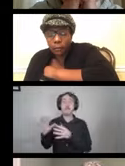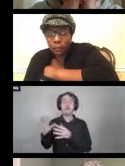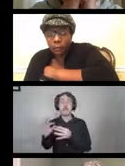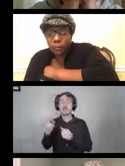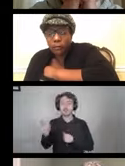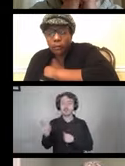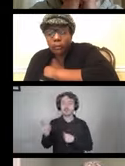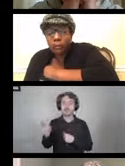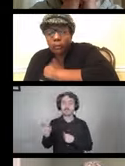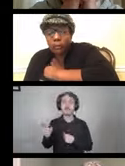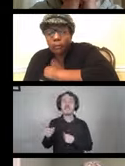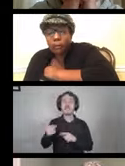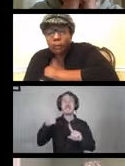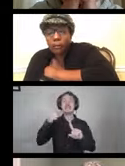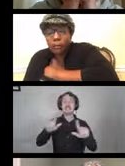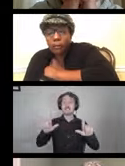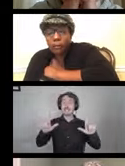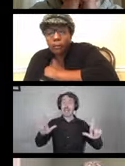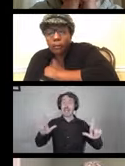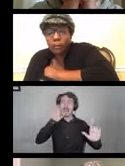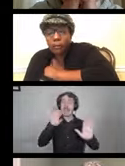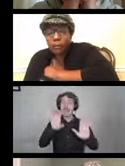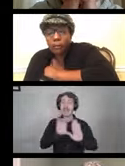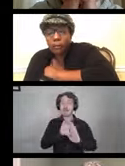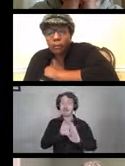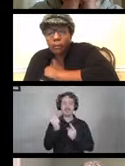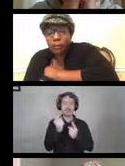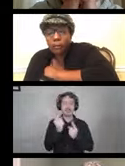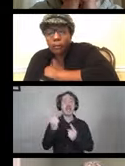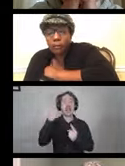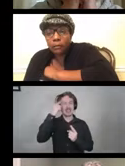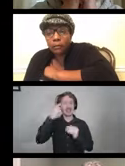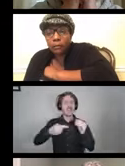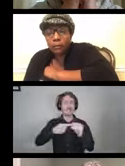This is a slide and image I think about as a person